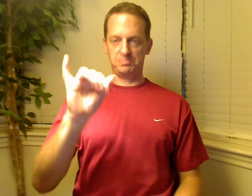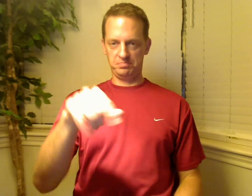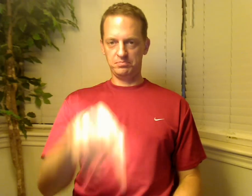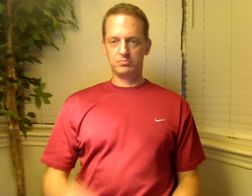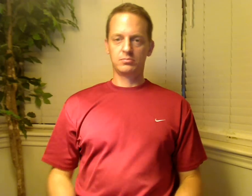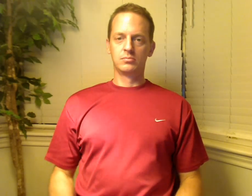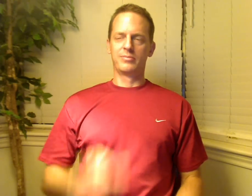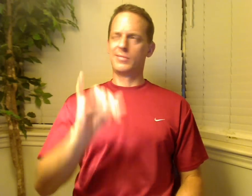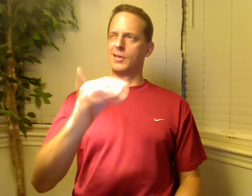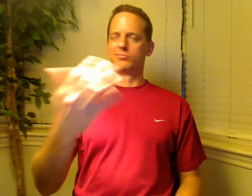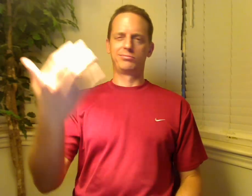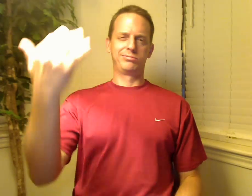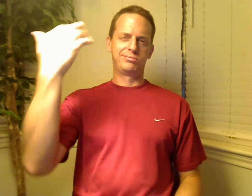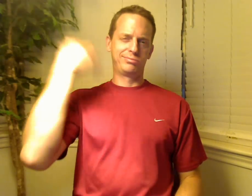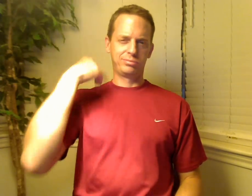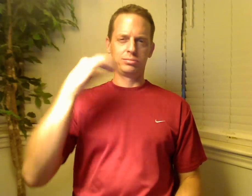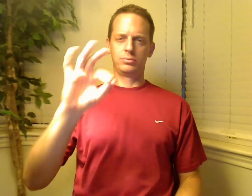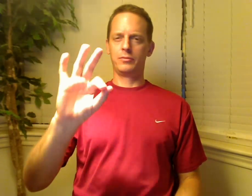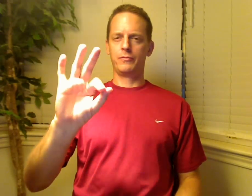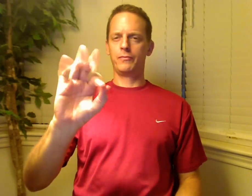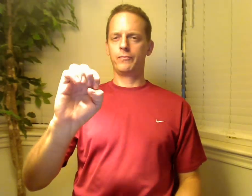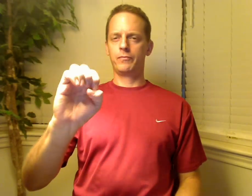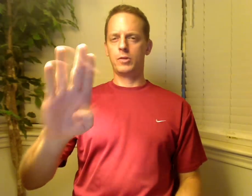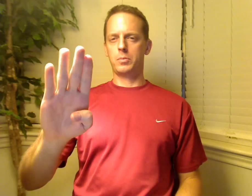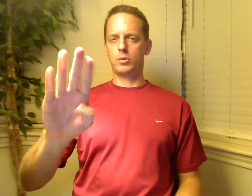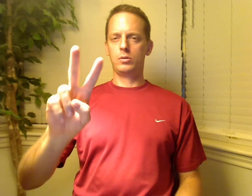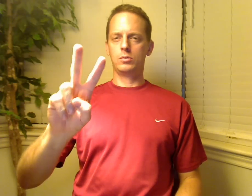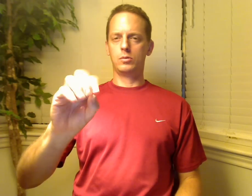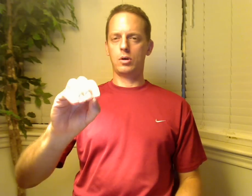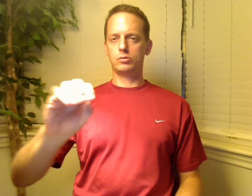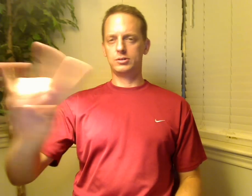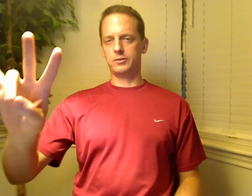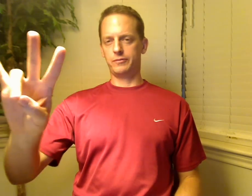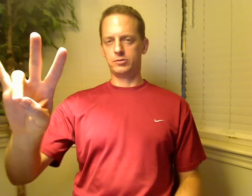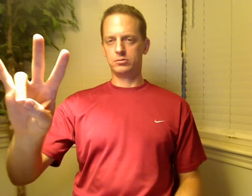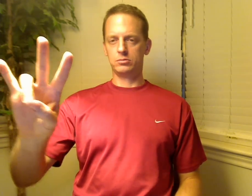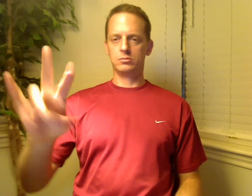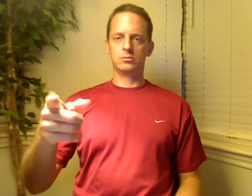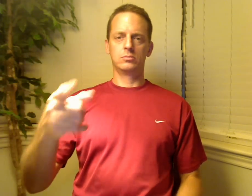That was in February 2007.